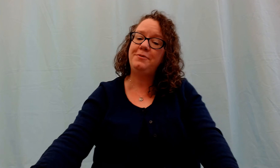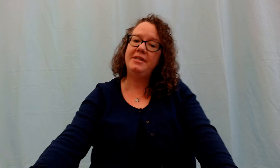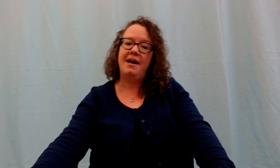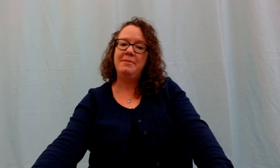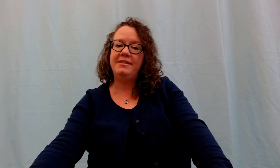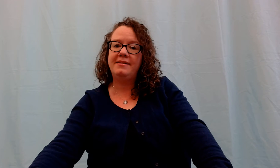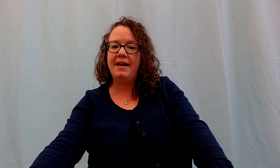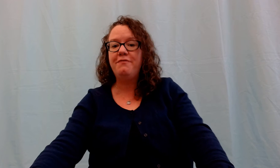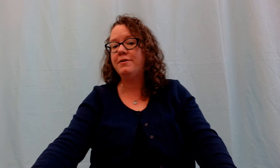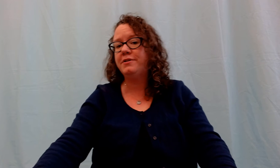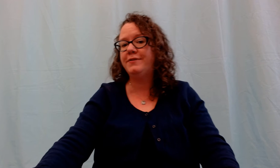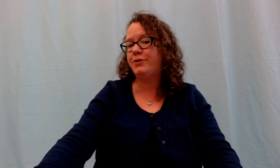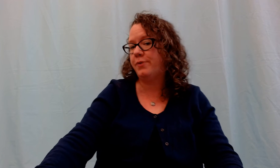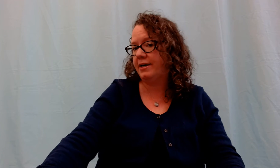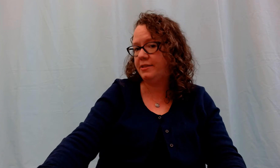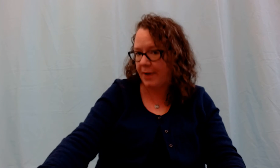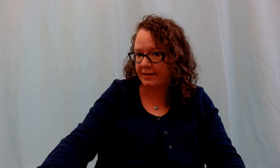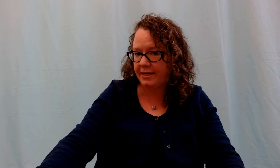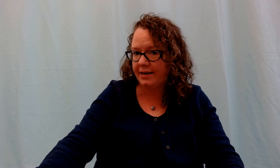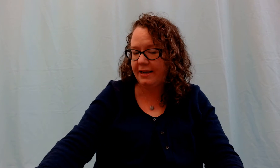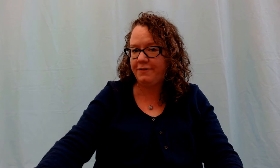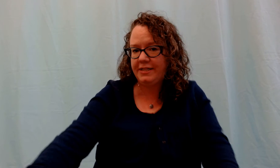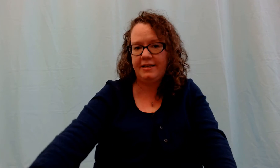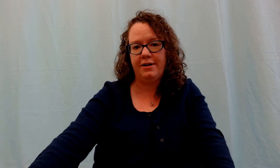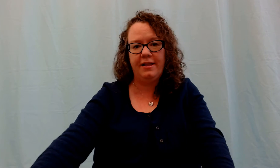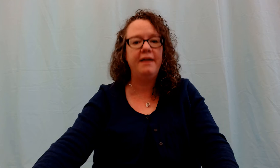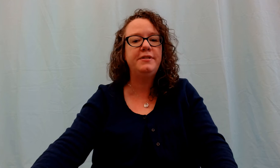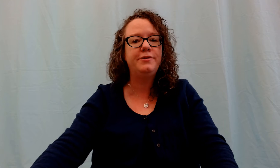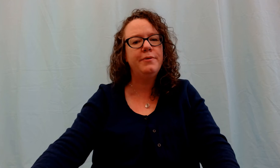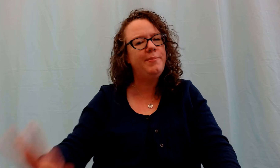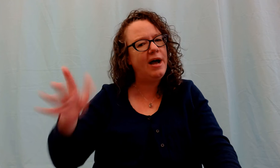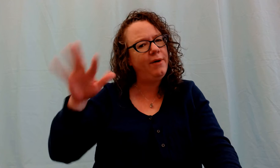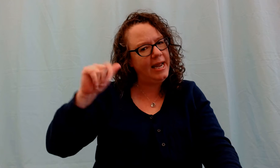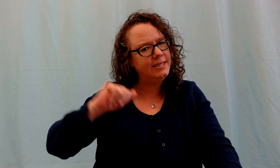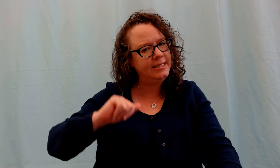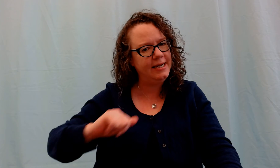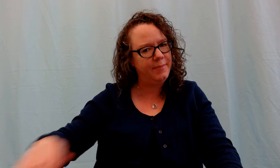storytime is designed for those of us who are expecting infants in our lives through about 18